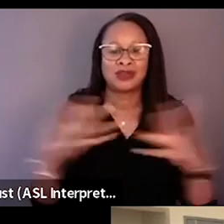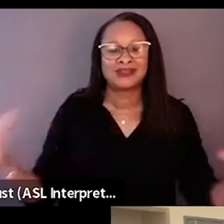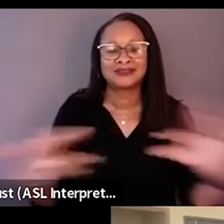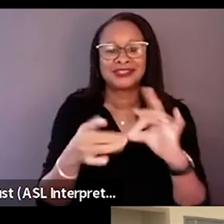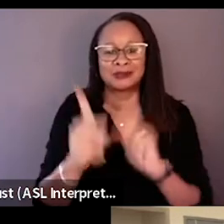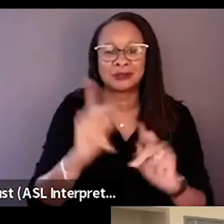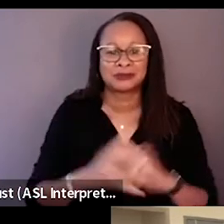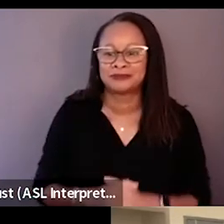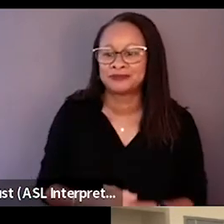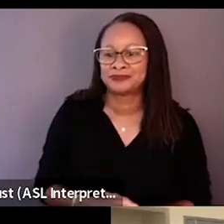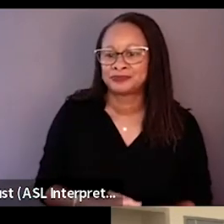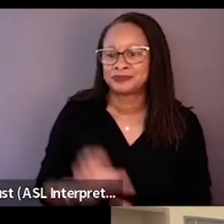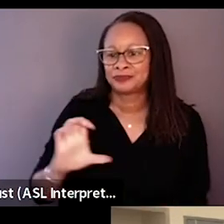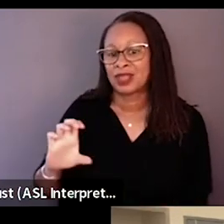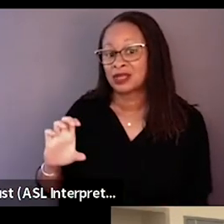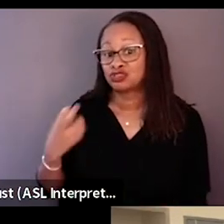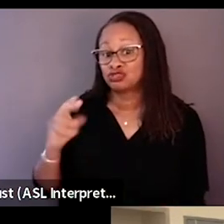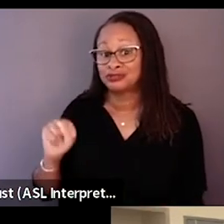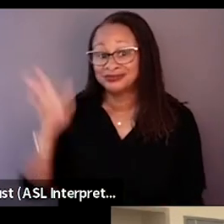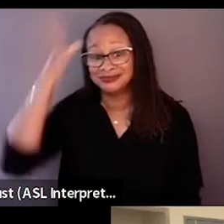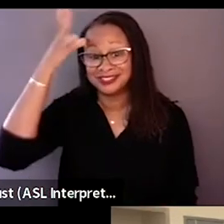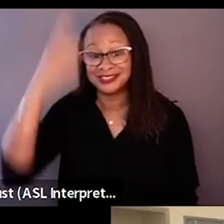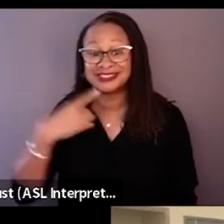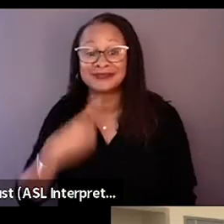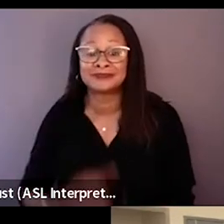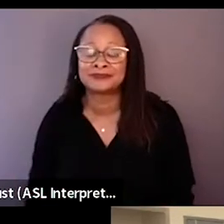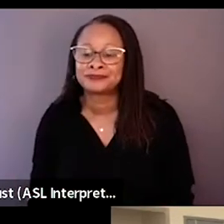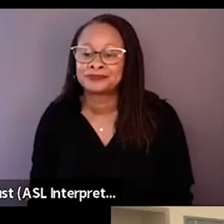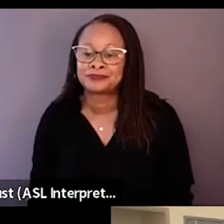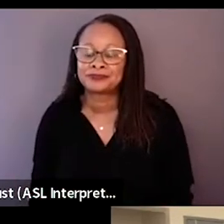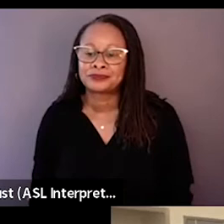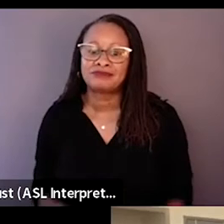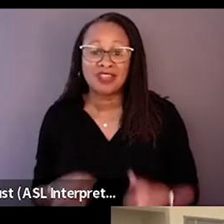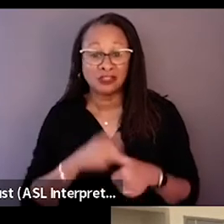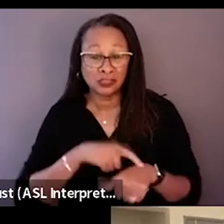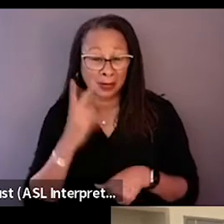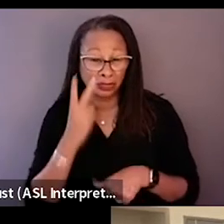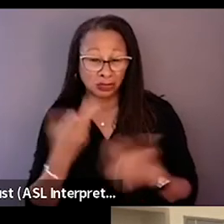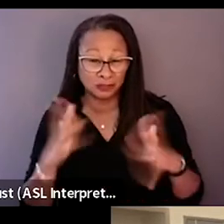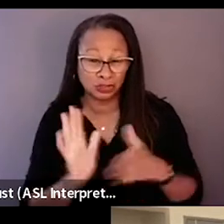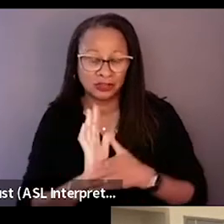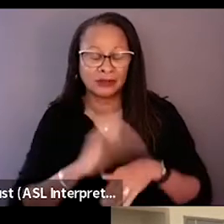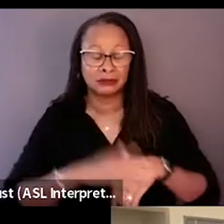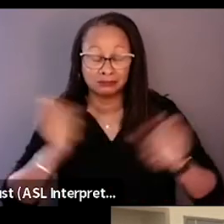I have to say that, the first time to saw the film on the big screen.